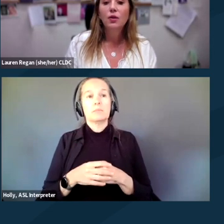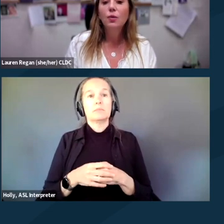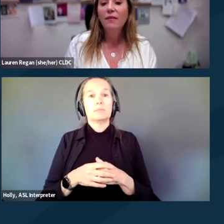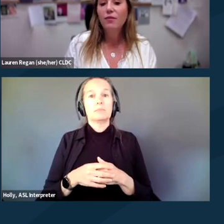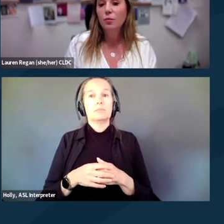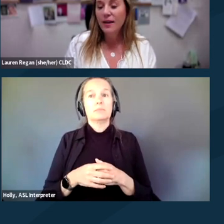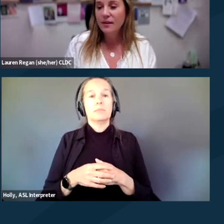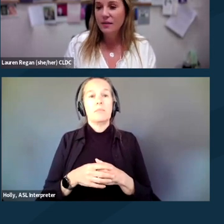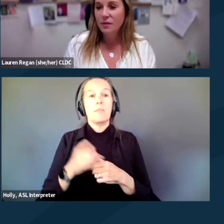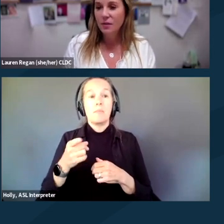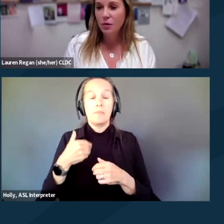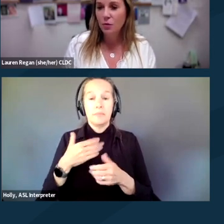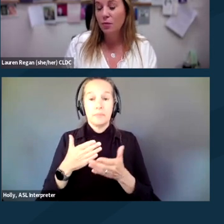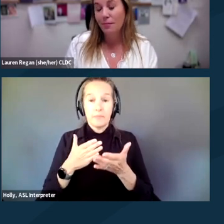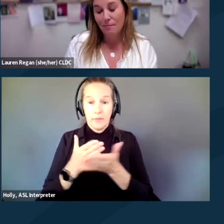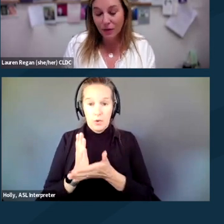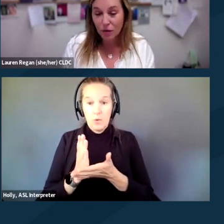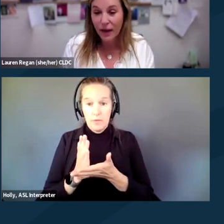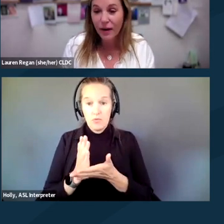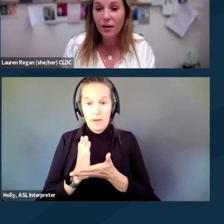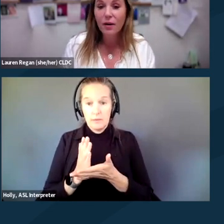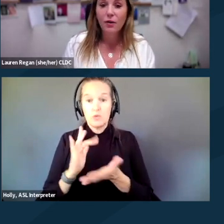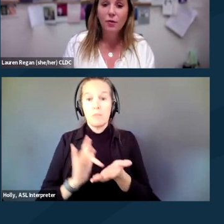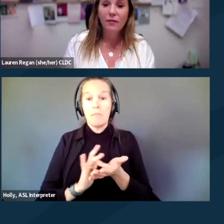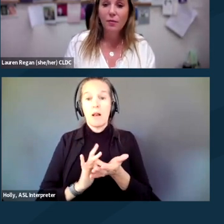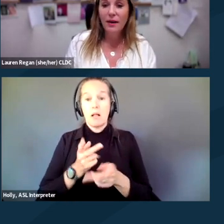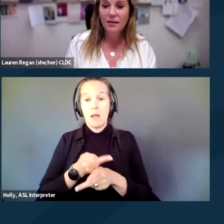You have the right to medical care. You have the right